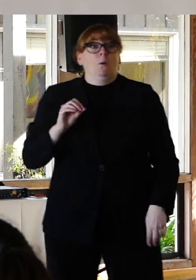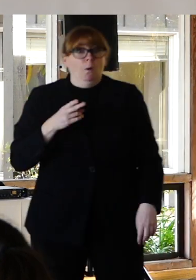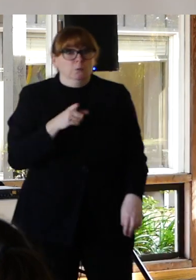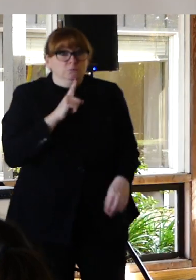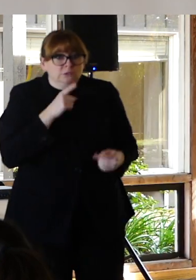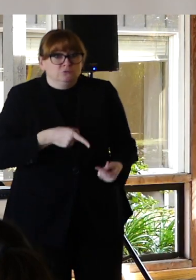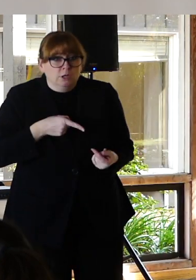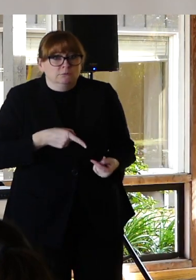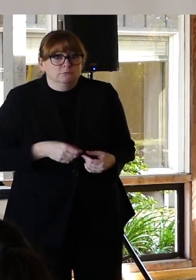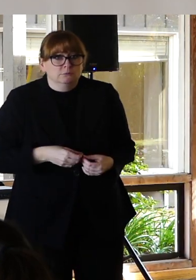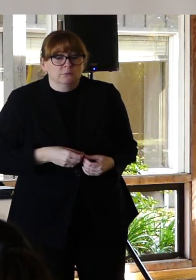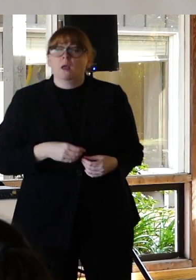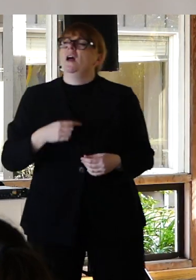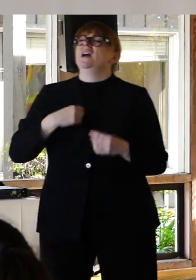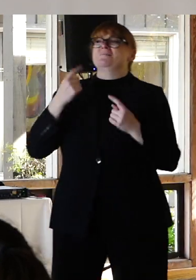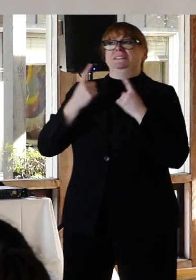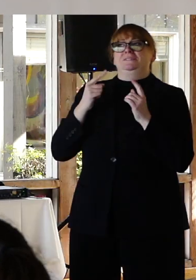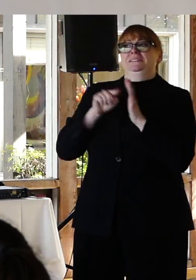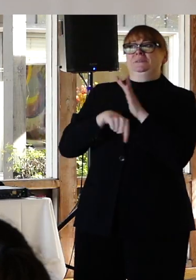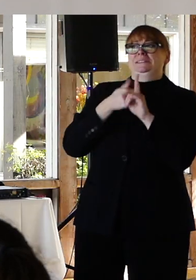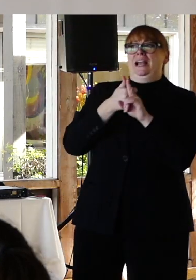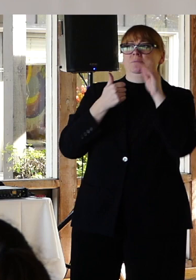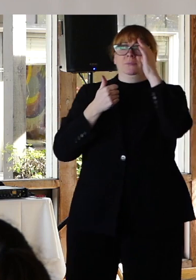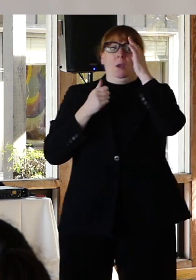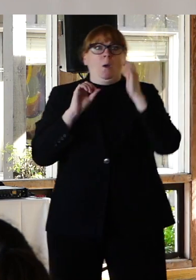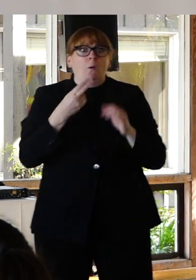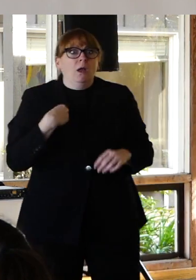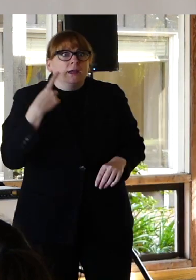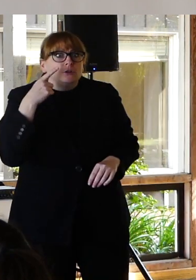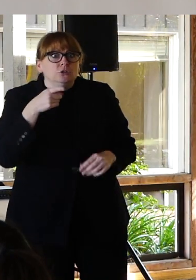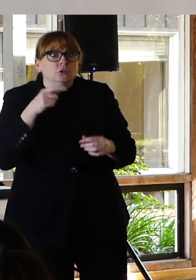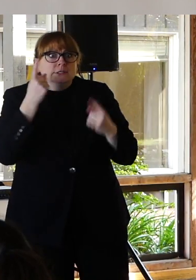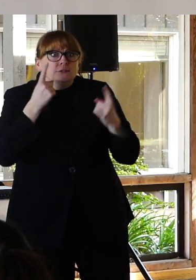Oh I hear you're considering suicide. Maybe not the most effective so what's